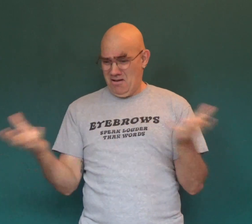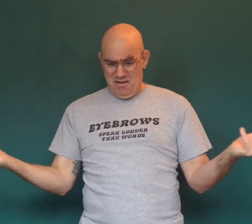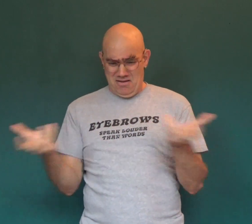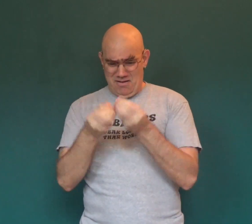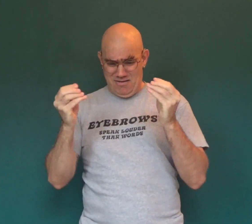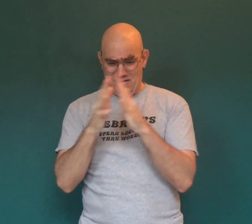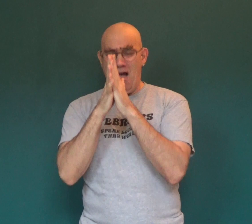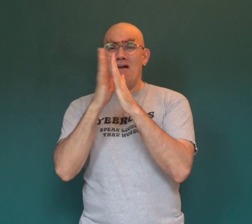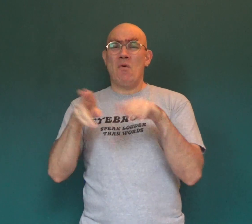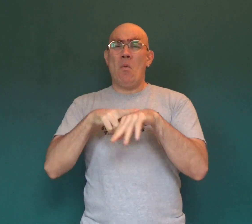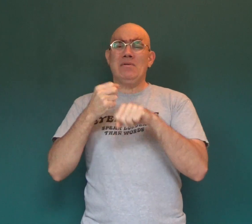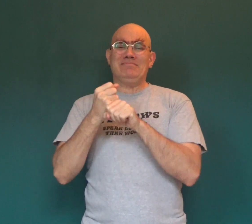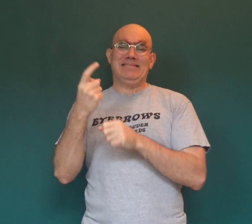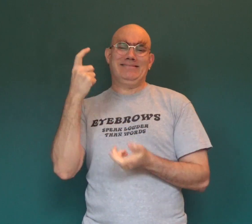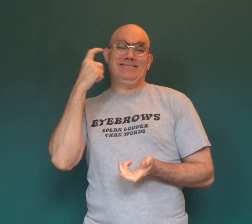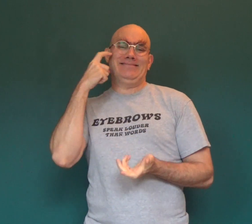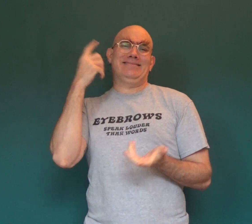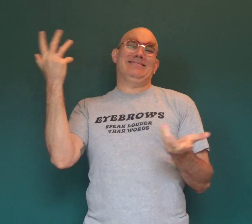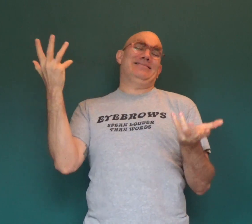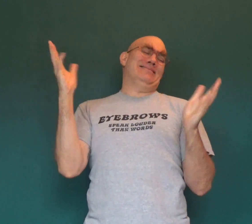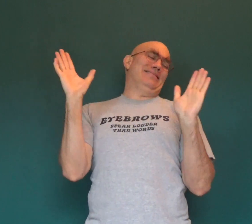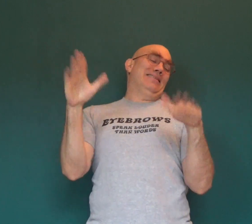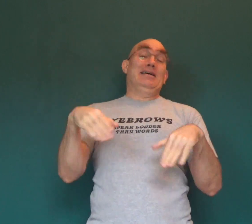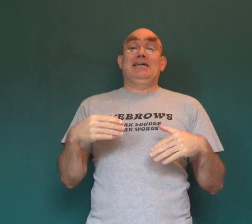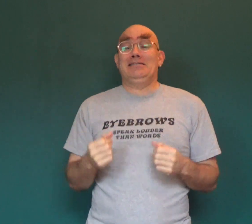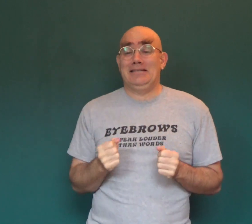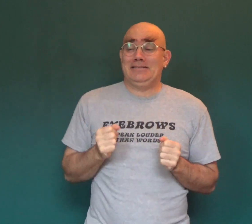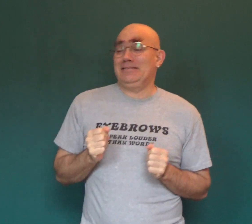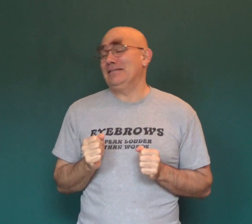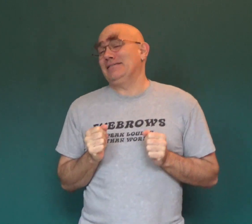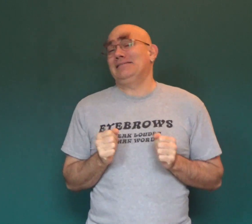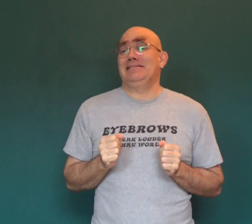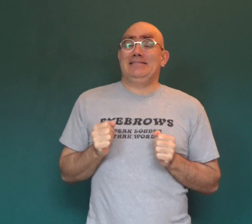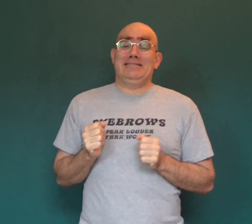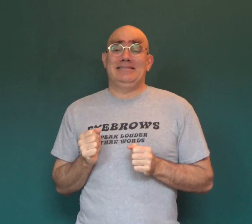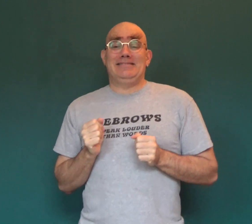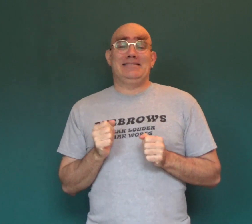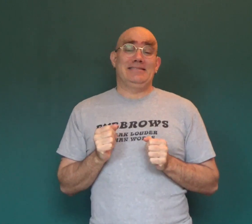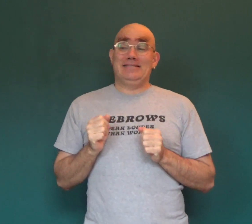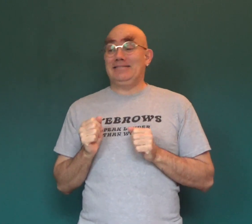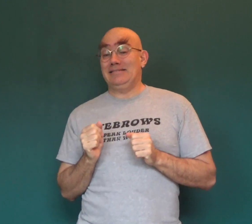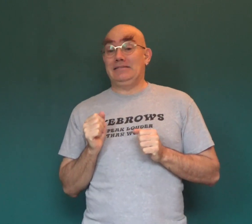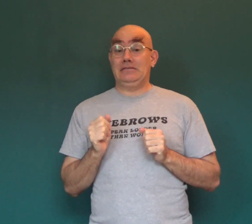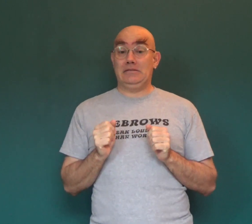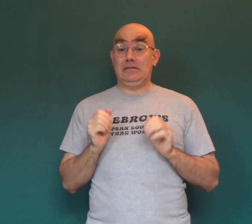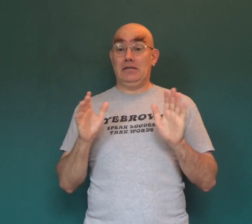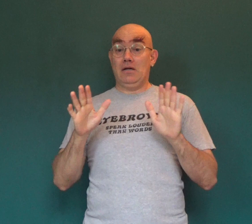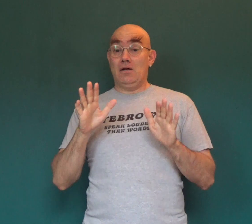Put' em together — it just makes sense! R-r-r-ratdadat dad dada doo